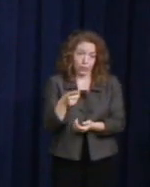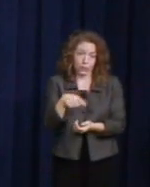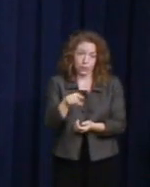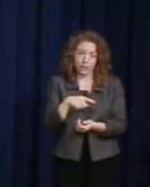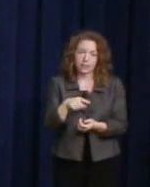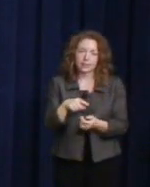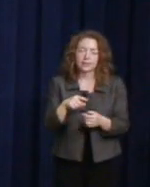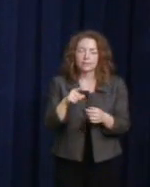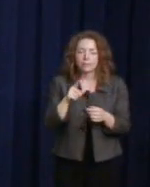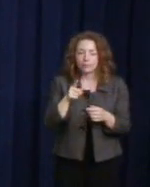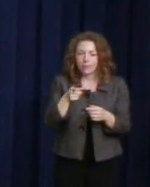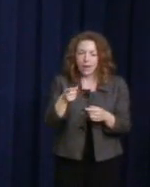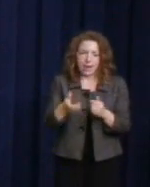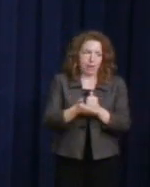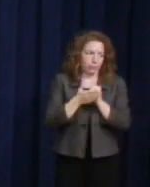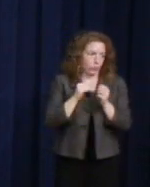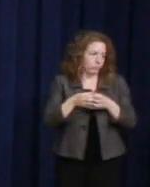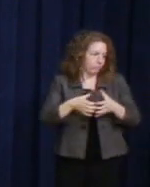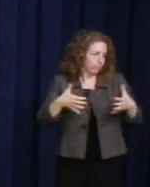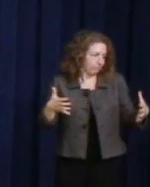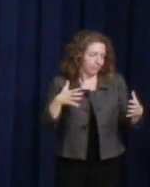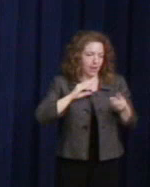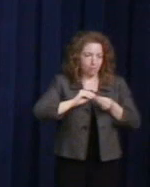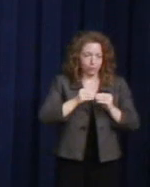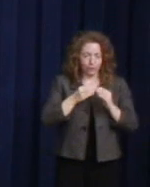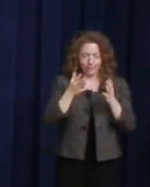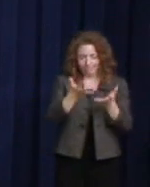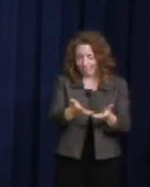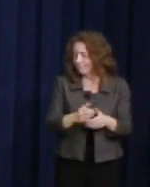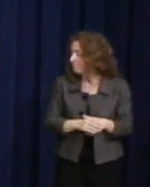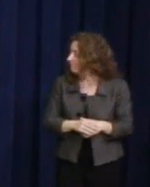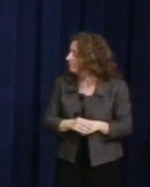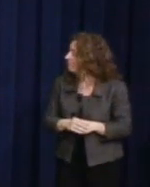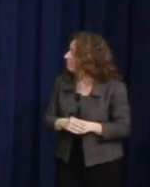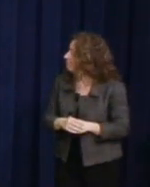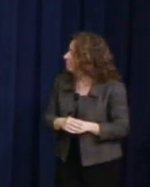our numbers there. And when -- thank you Samantha